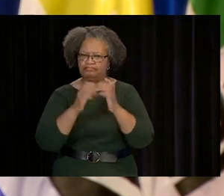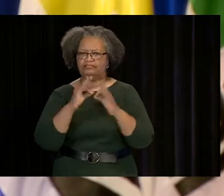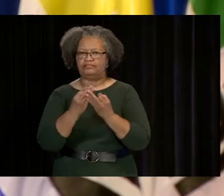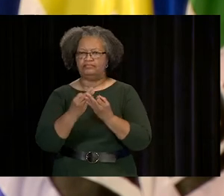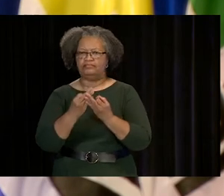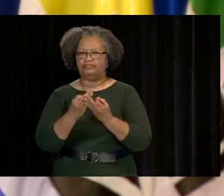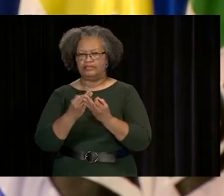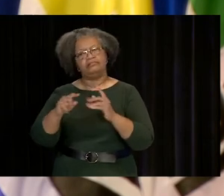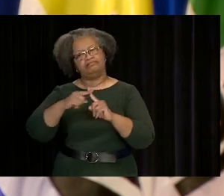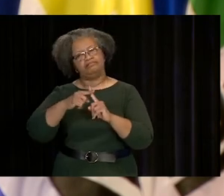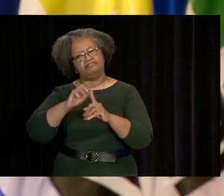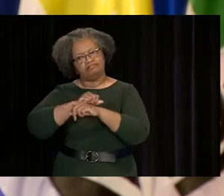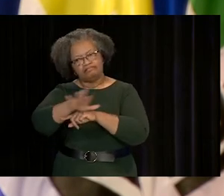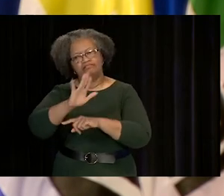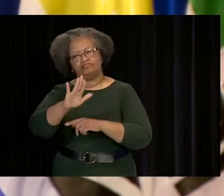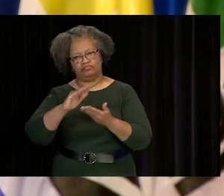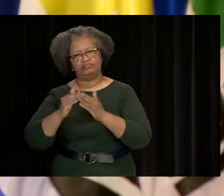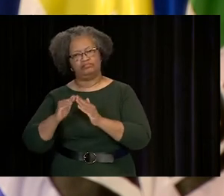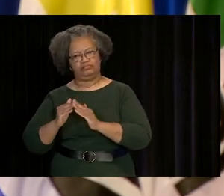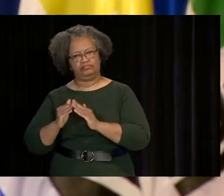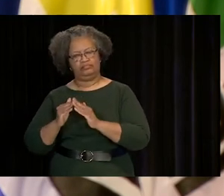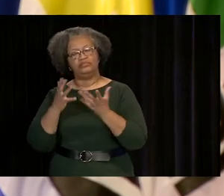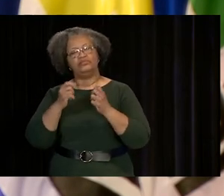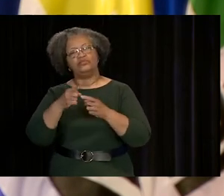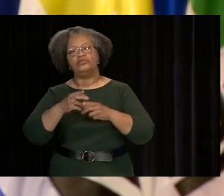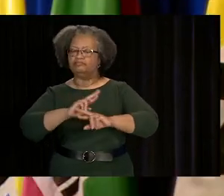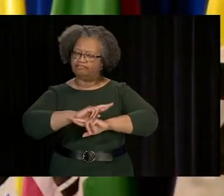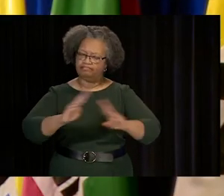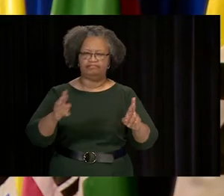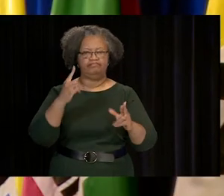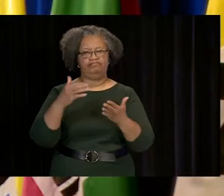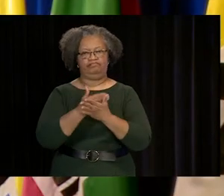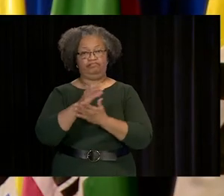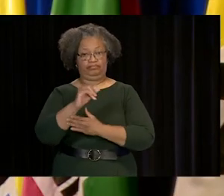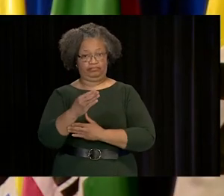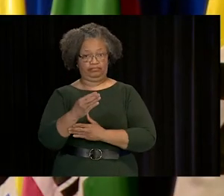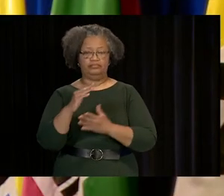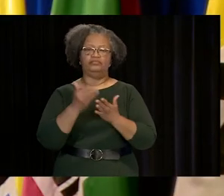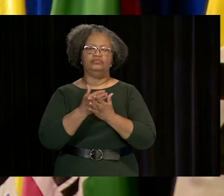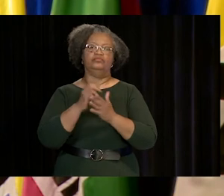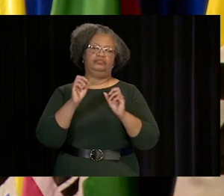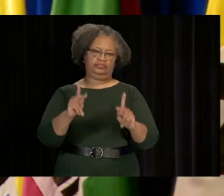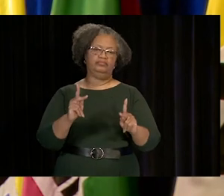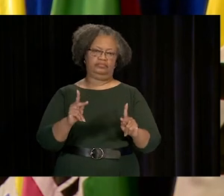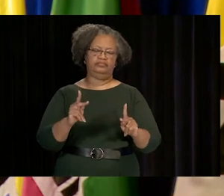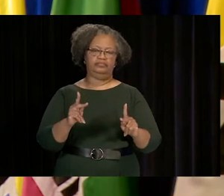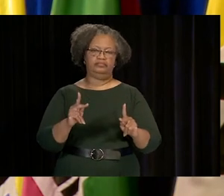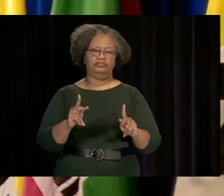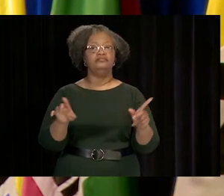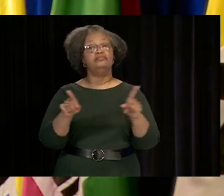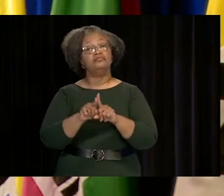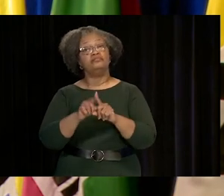AND MAKE POSITIVE CONTRIBUTIONS IN YOUR COMMUNITY. WE WANT YOU TO BE READY FOR NEW JOBS AND NEW OPPORTUNITIES.